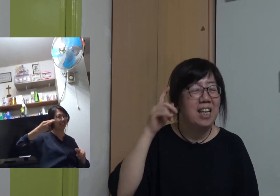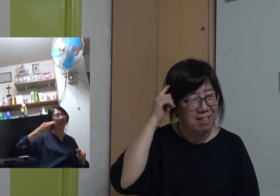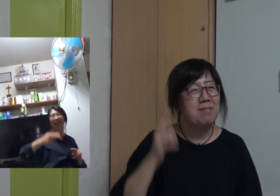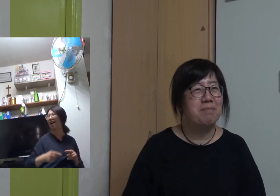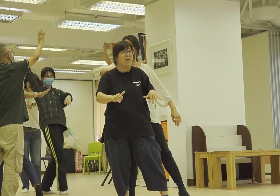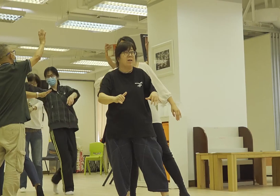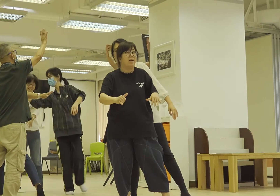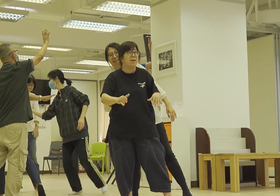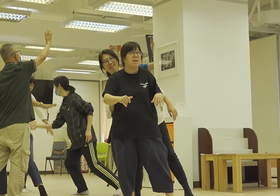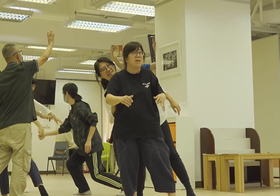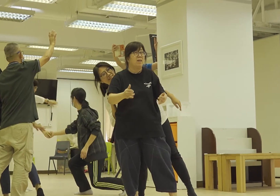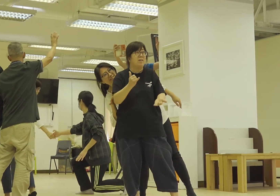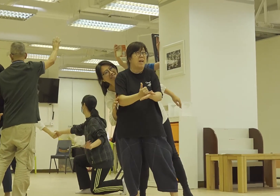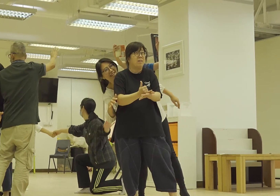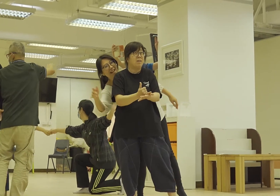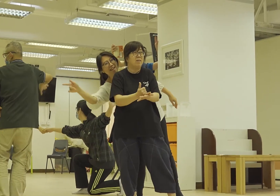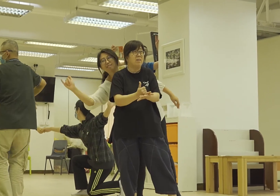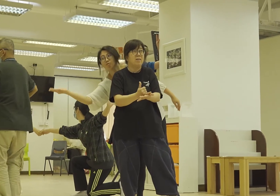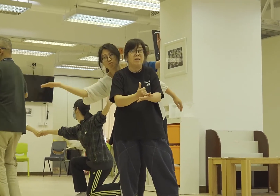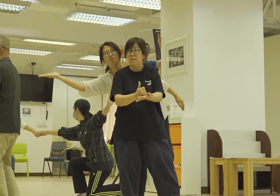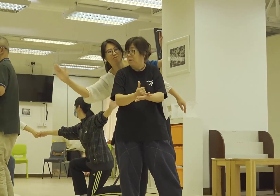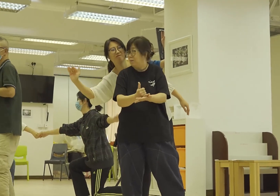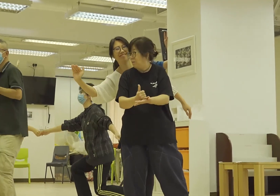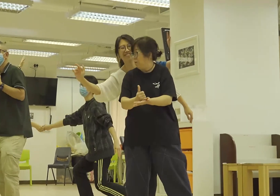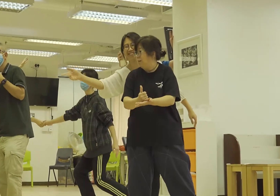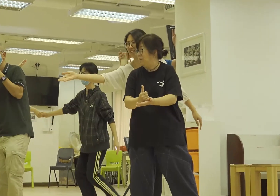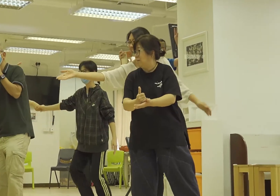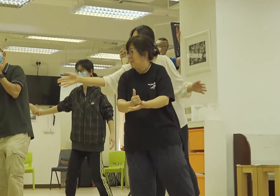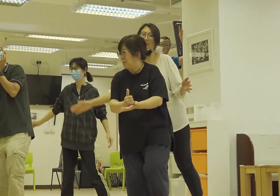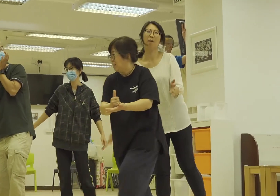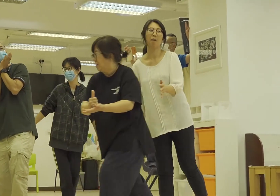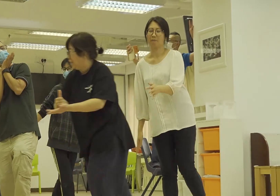Yuet Sheung: DNA Yuet Sheung: Chair Hoi Yan: Go and get it